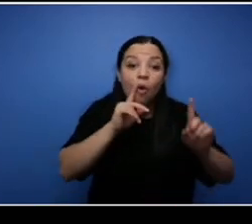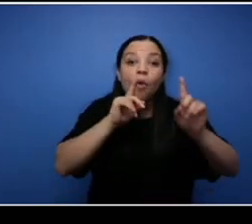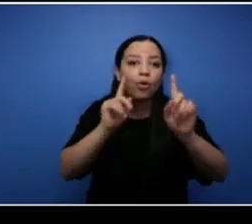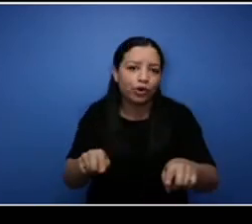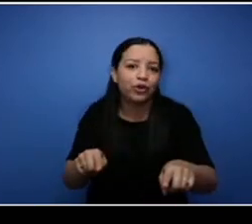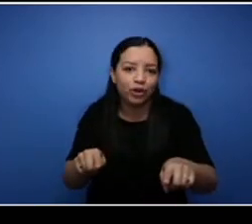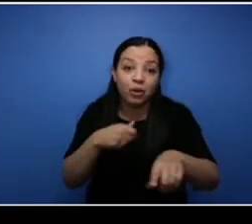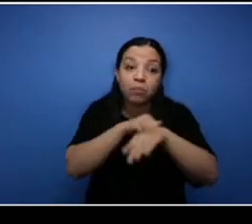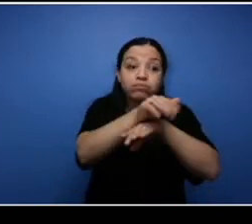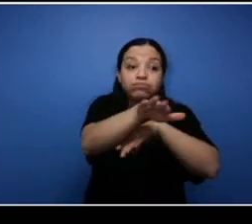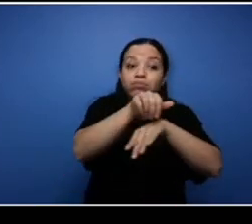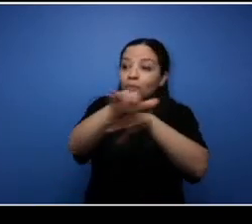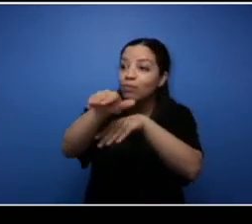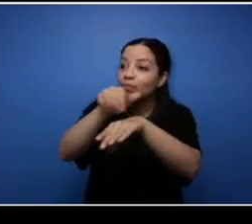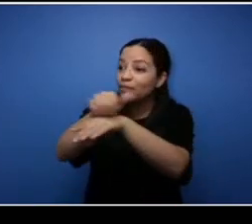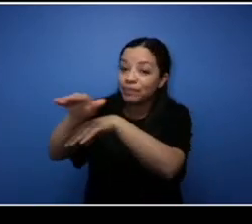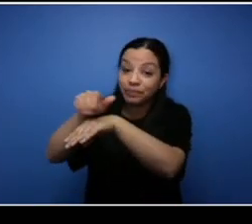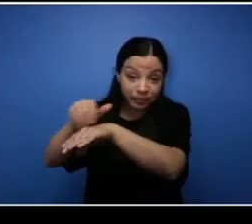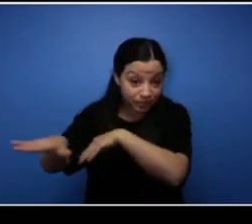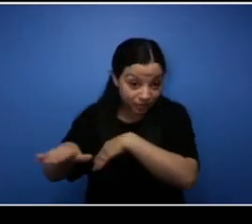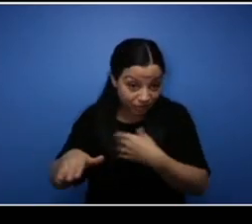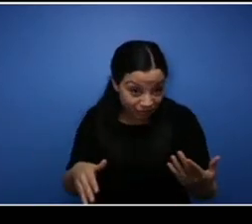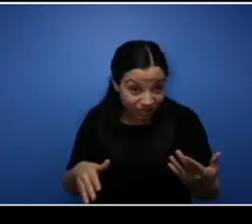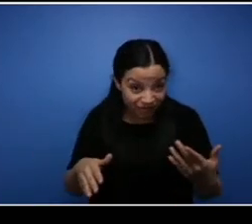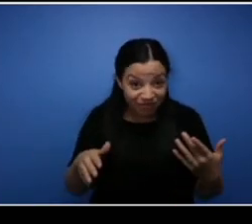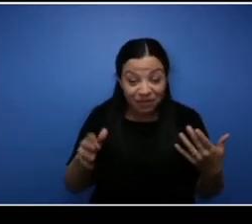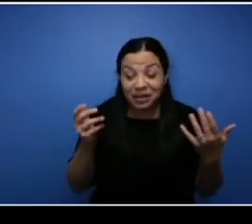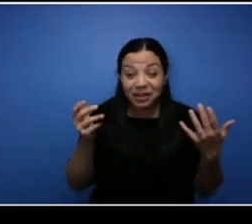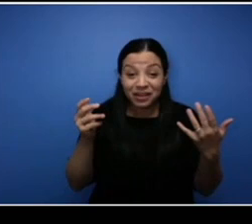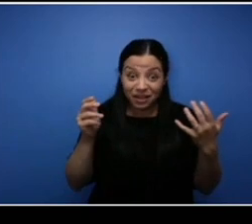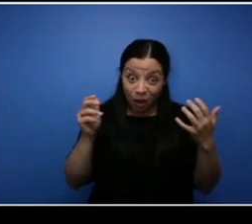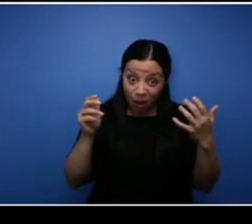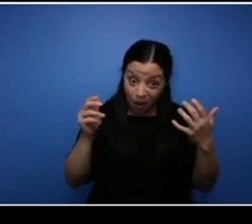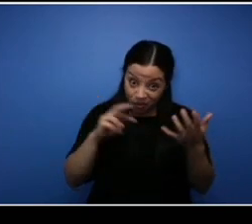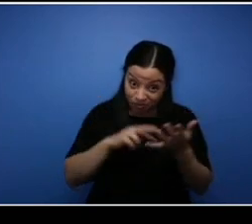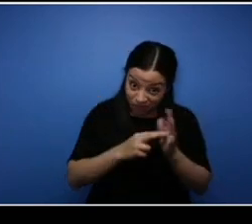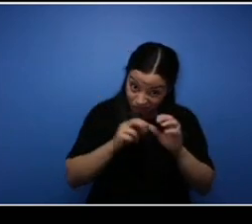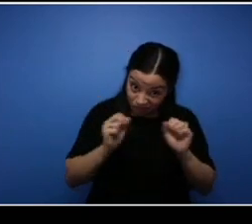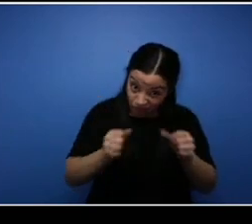to look at okay can we make this something really big, so you know either from going